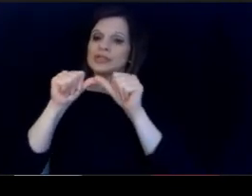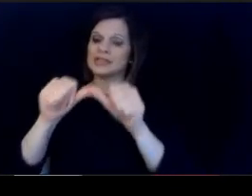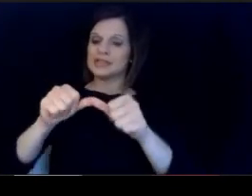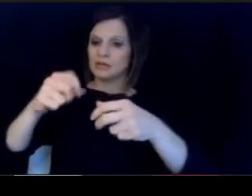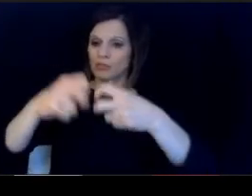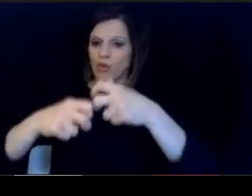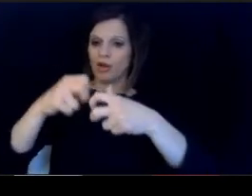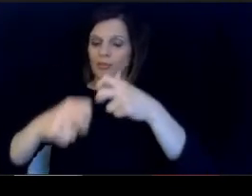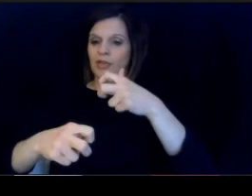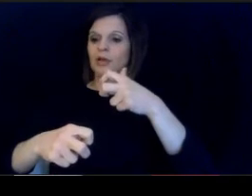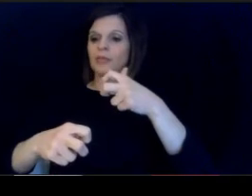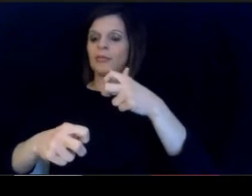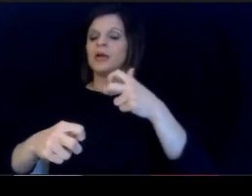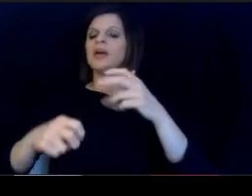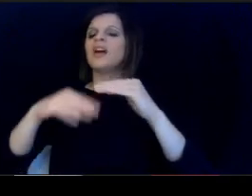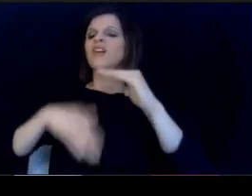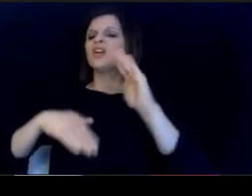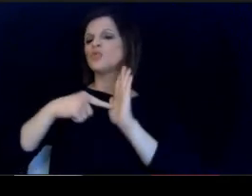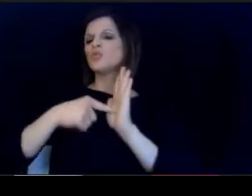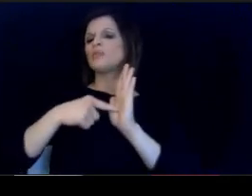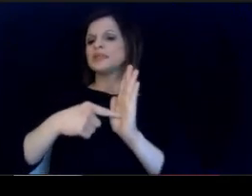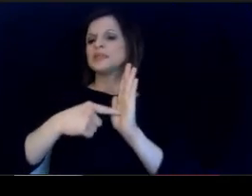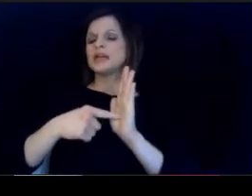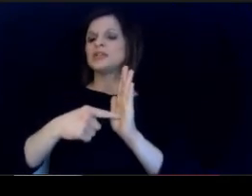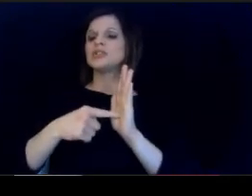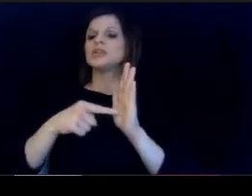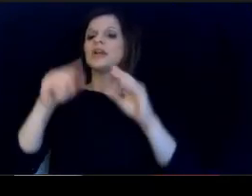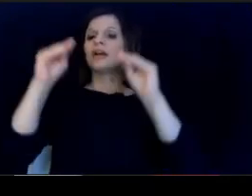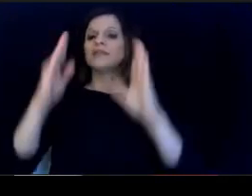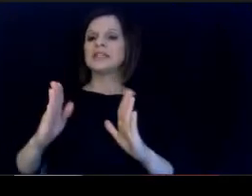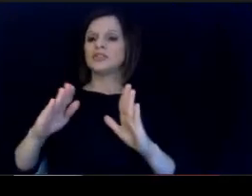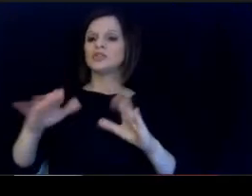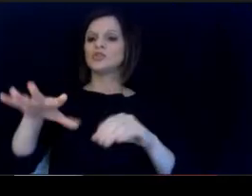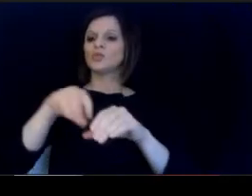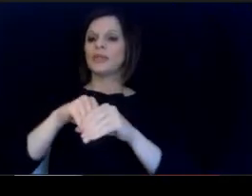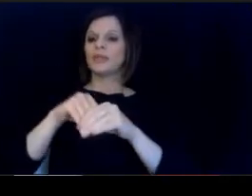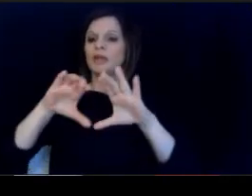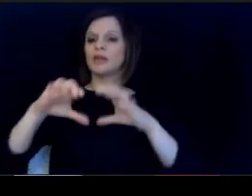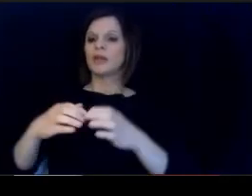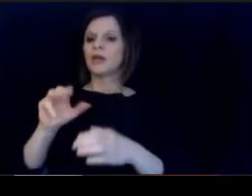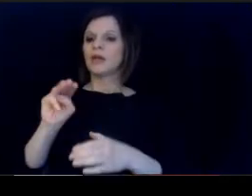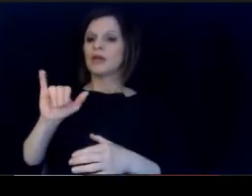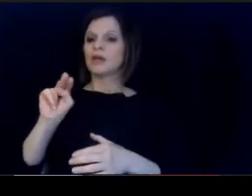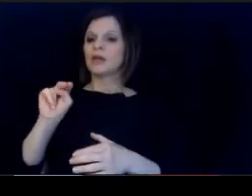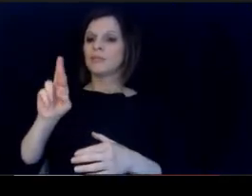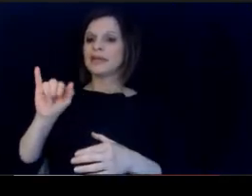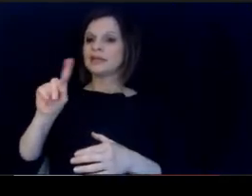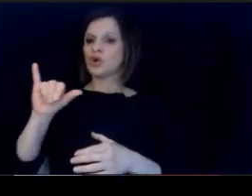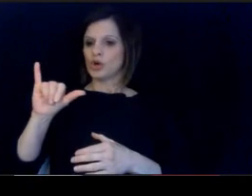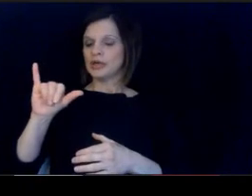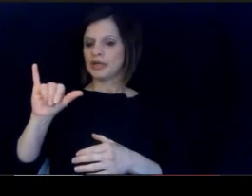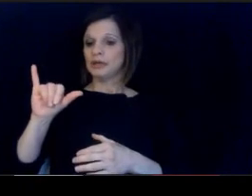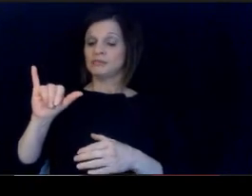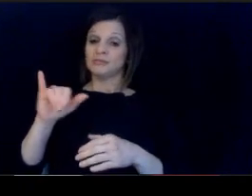of under representation of minority teachers. An minority educators in the overall.